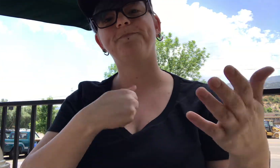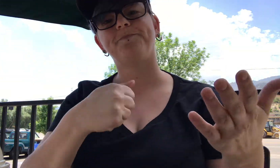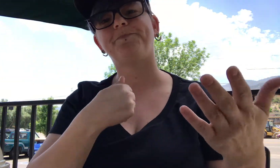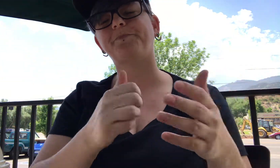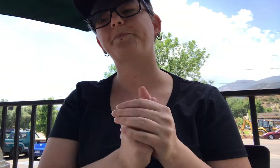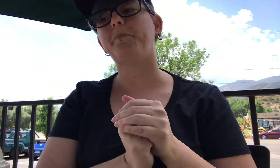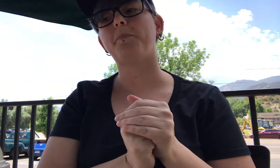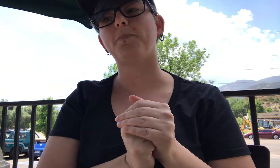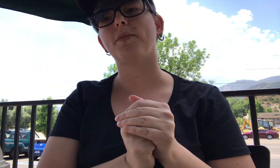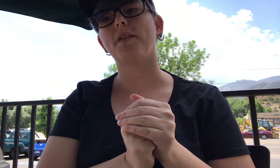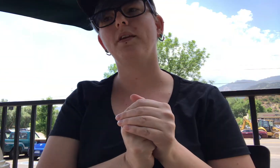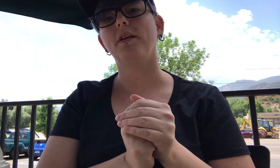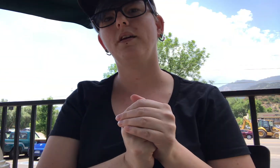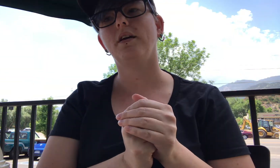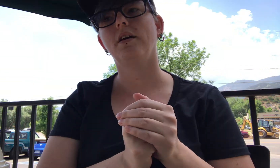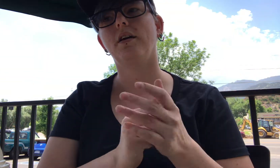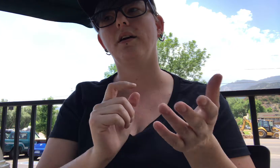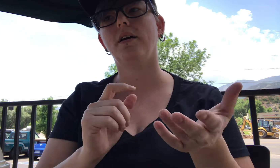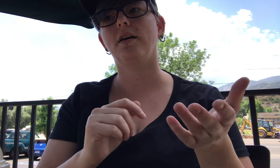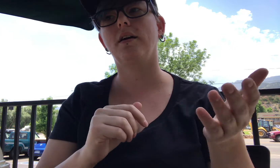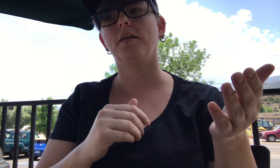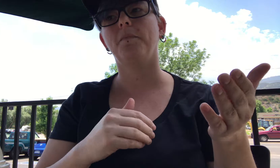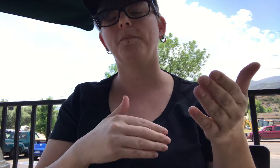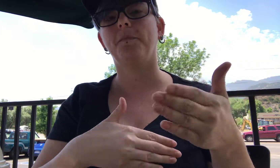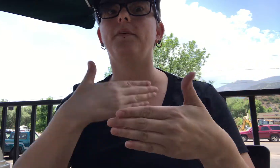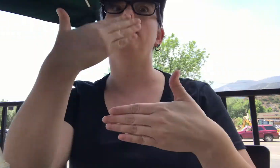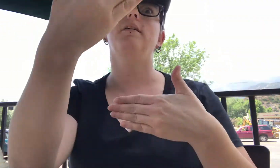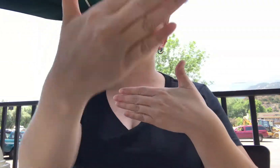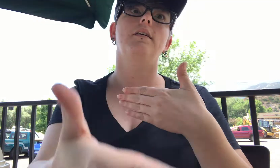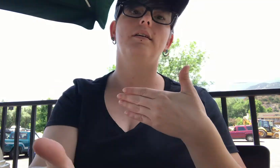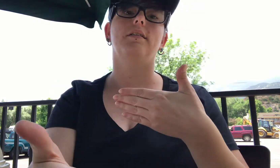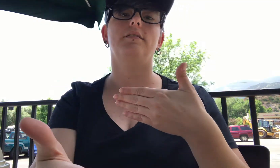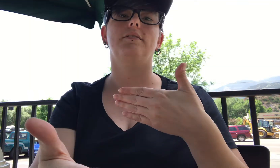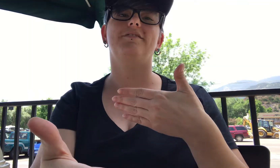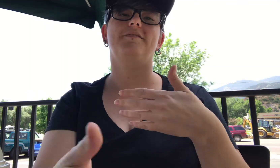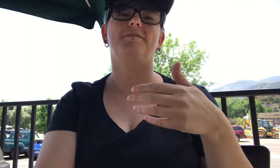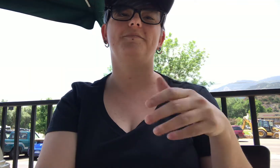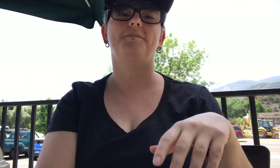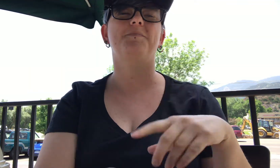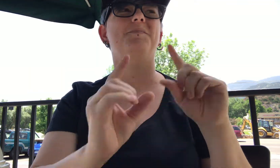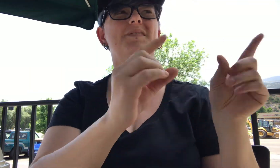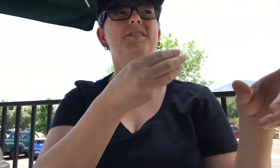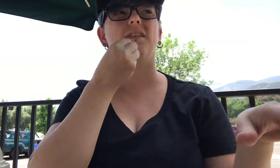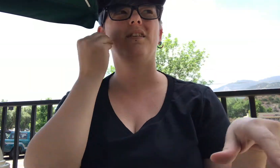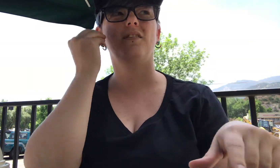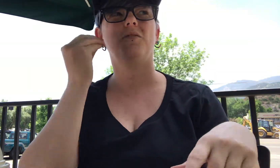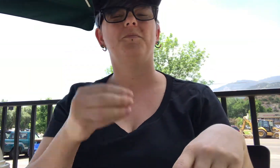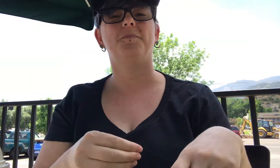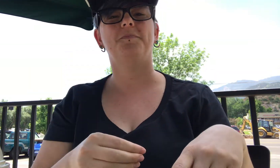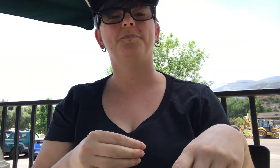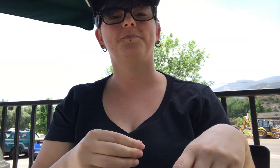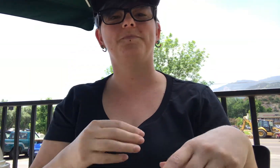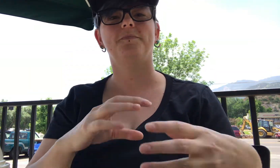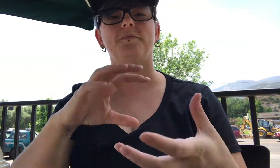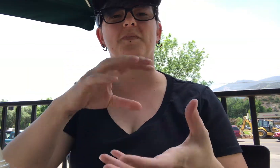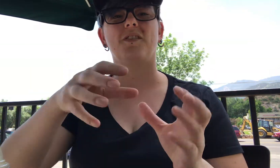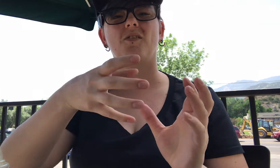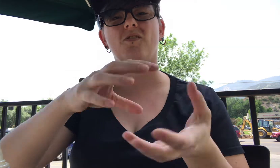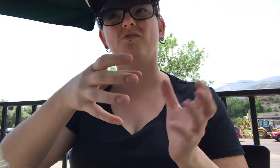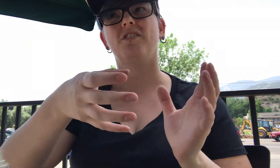Sorry. Then I'm going to go home.